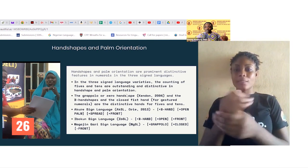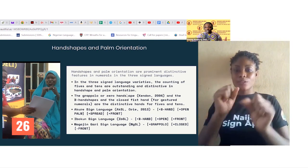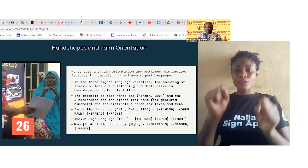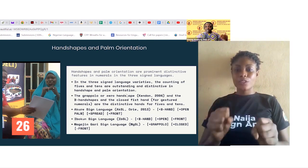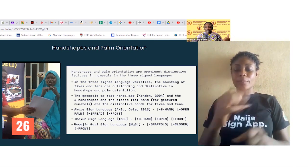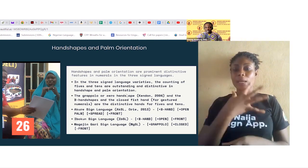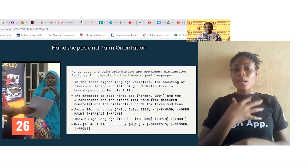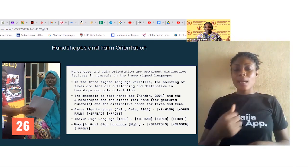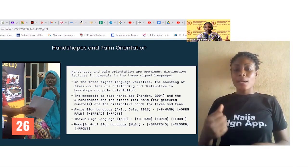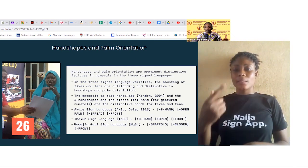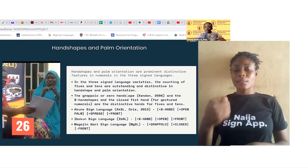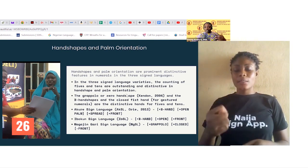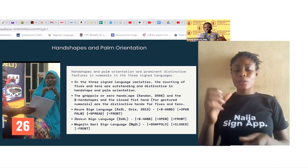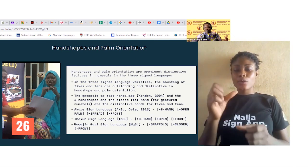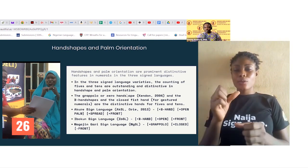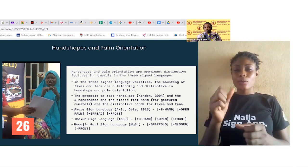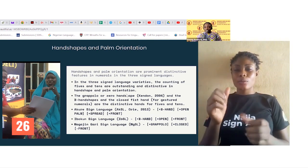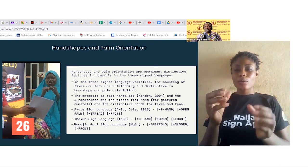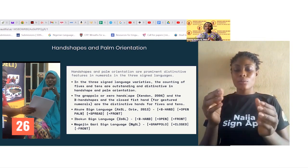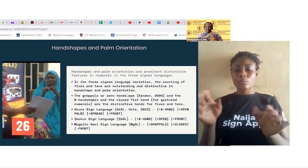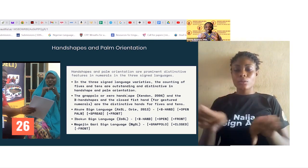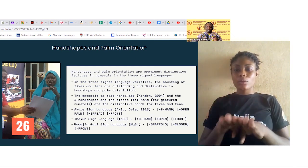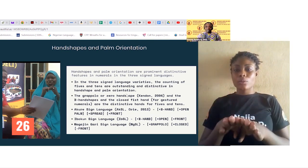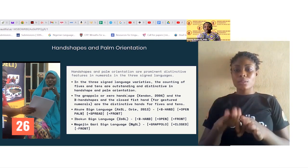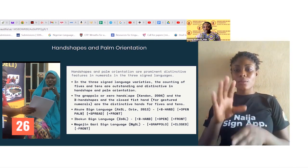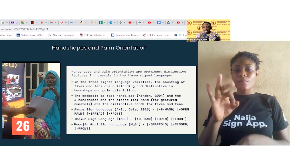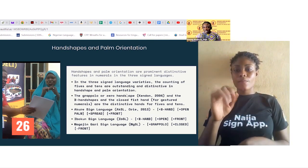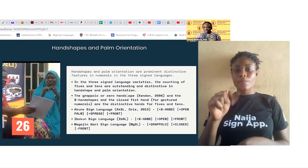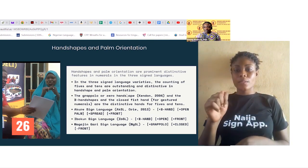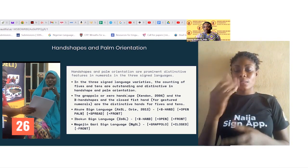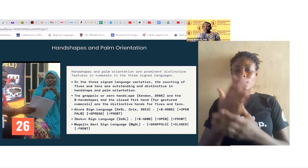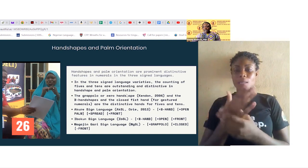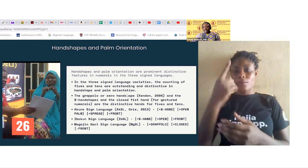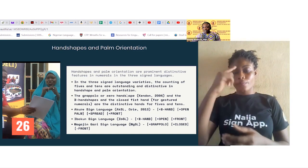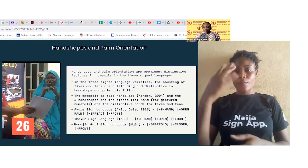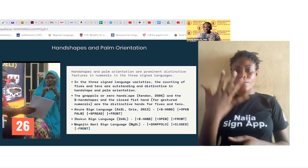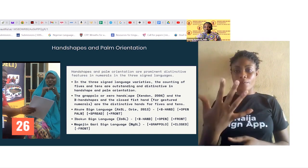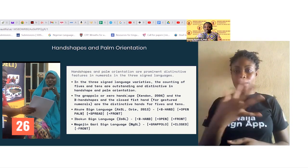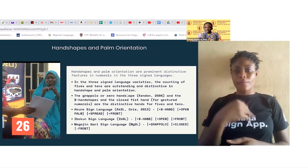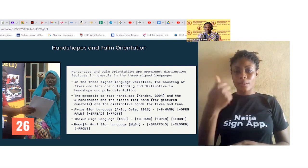fist hand for gesture numerals are the distinctive hands for fives and tens